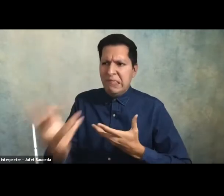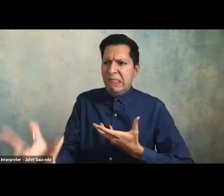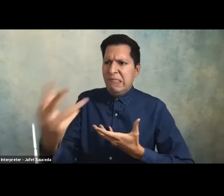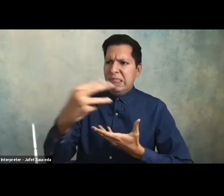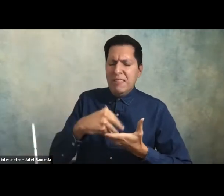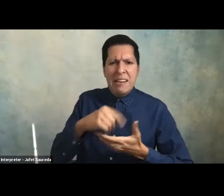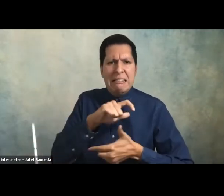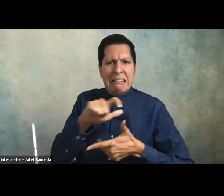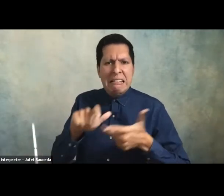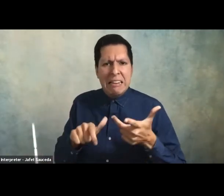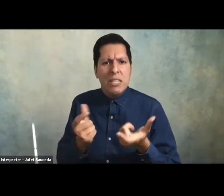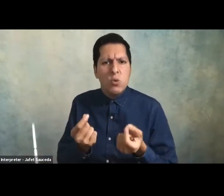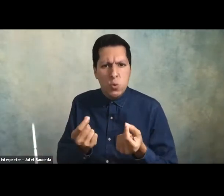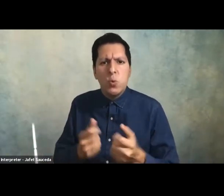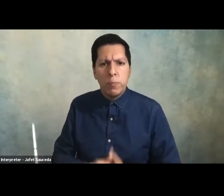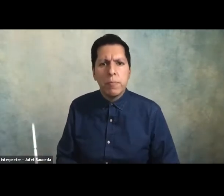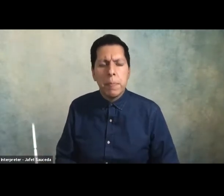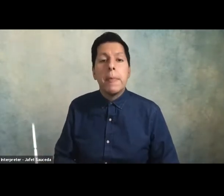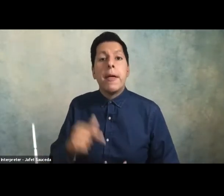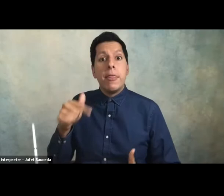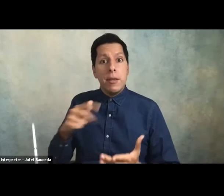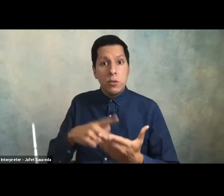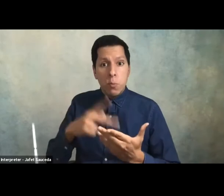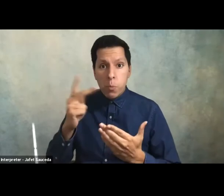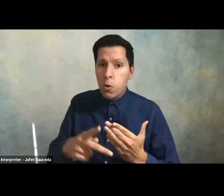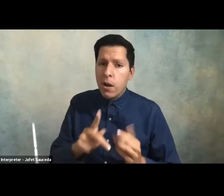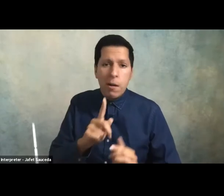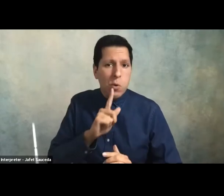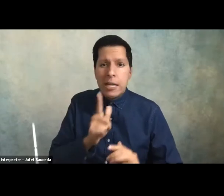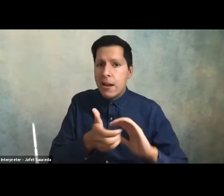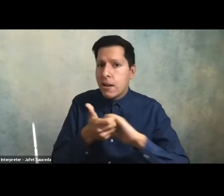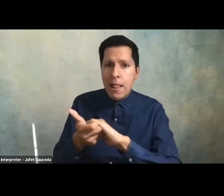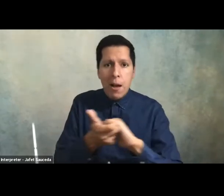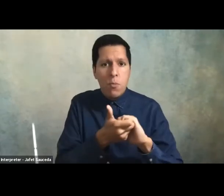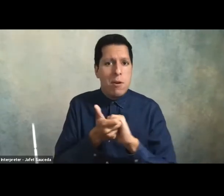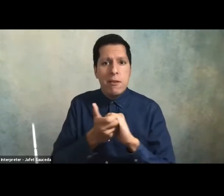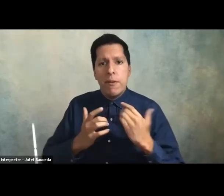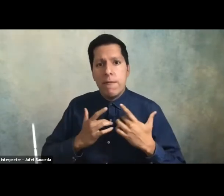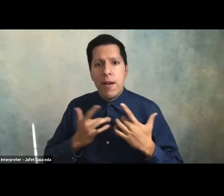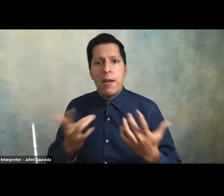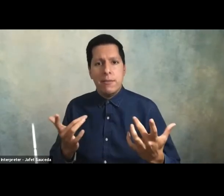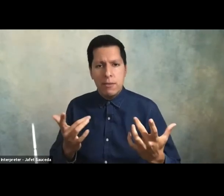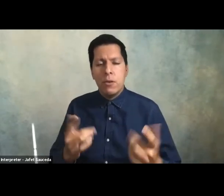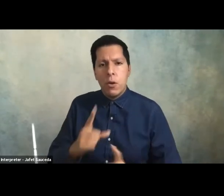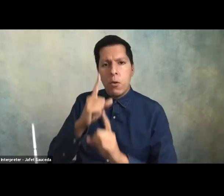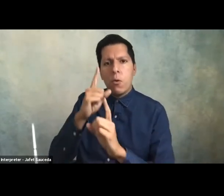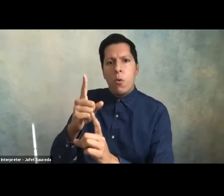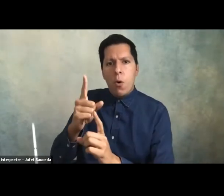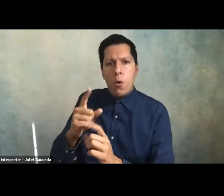this program is really a collaborative event um with the help of the chief diversity office